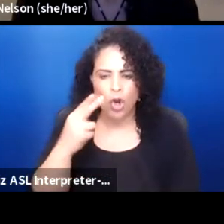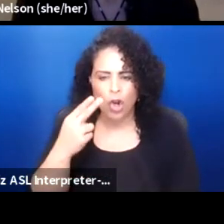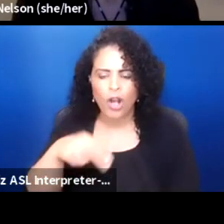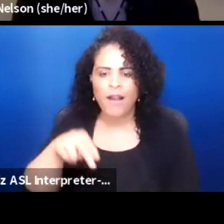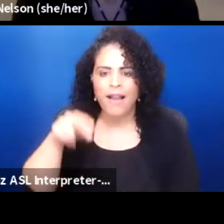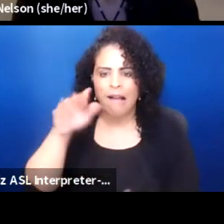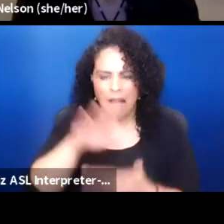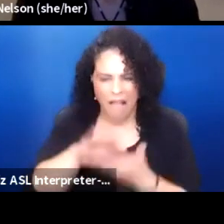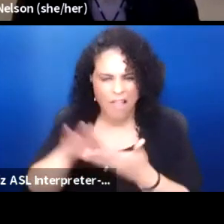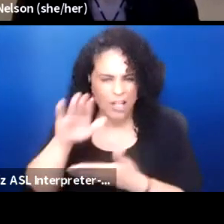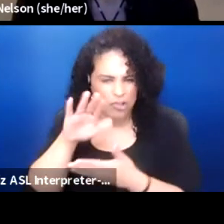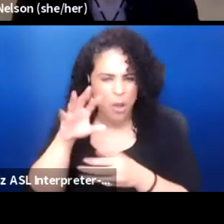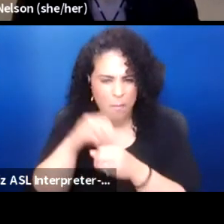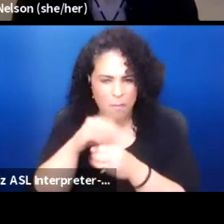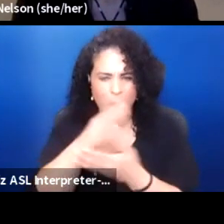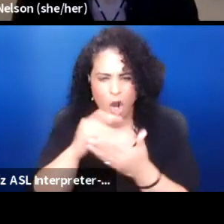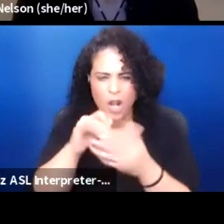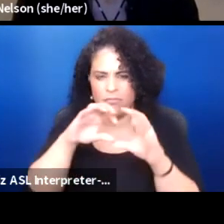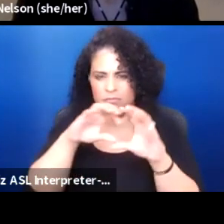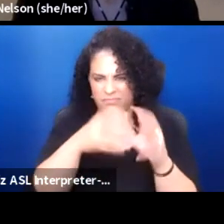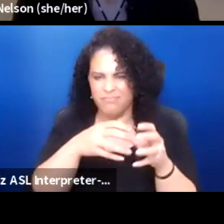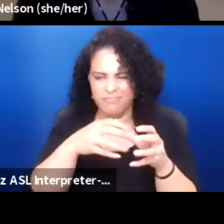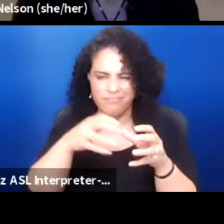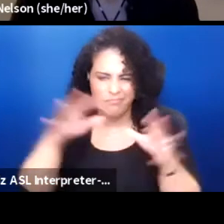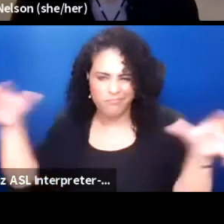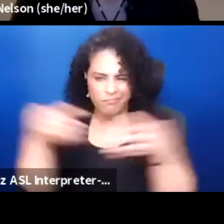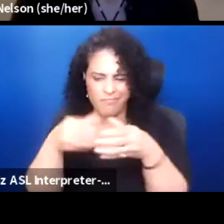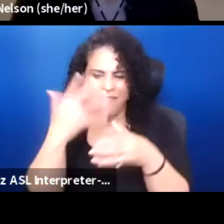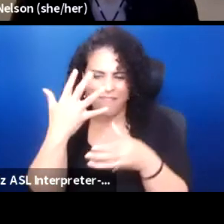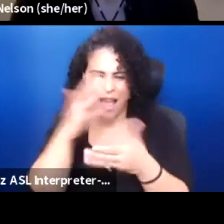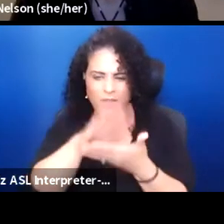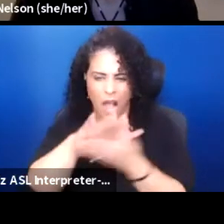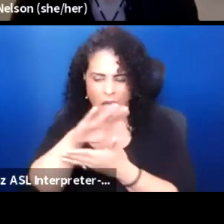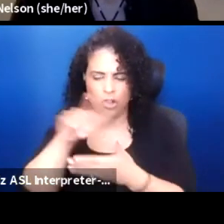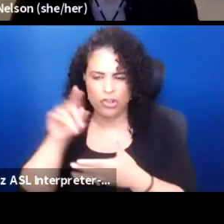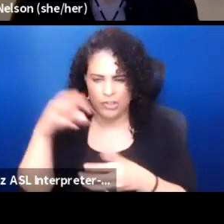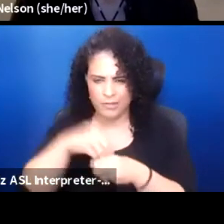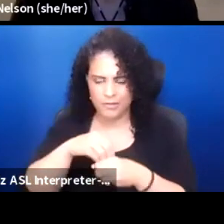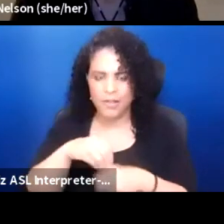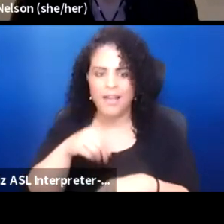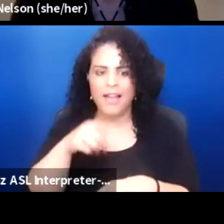It's part of a control some five colleges, right? And there's about five native students